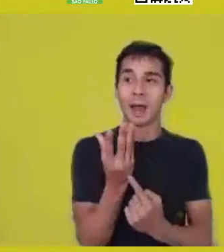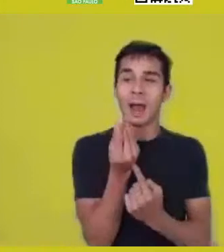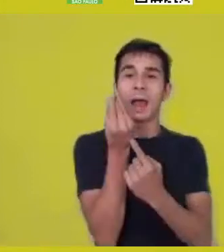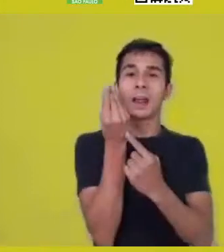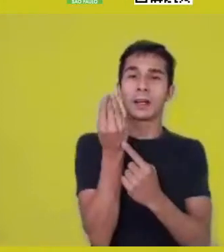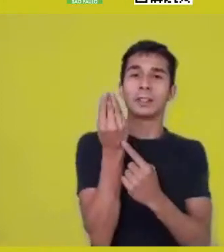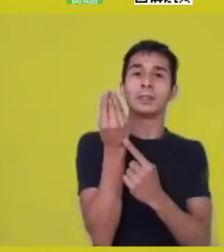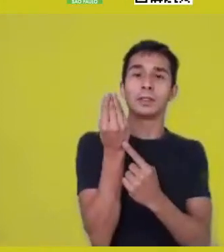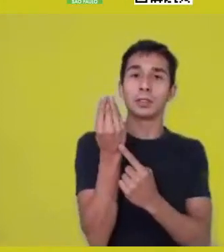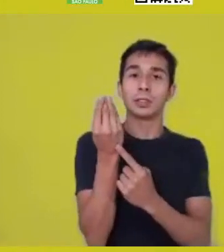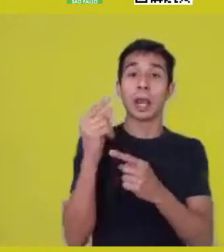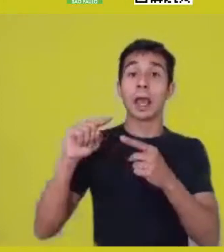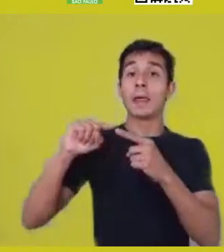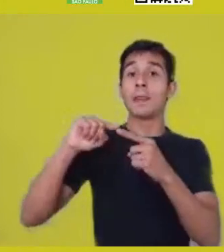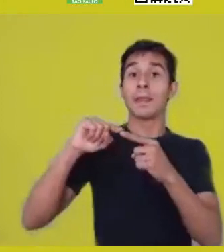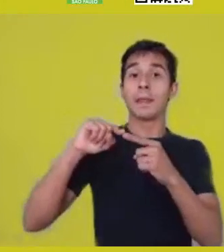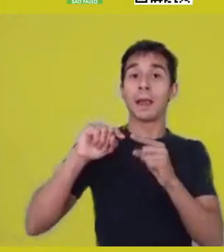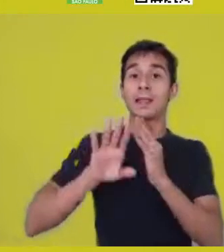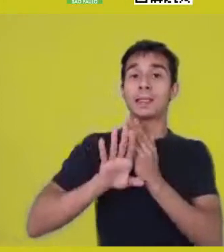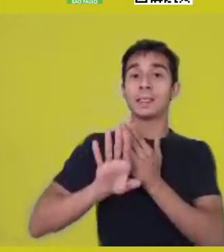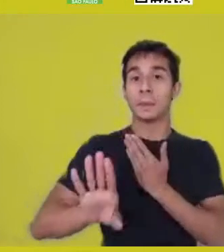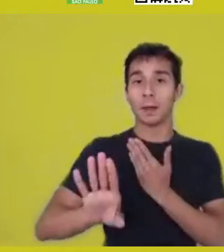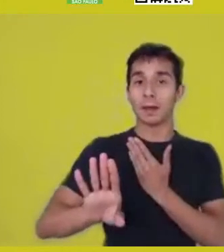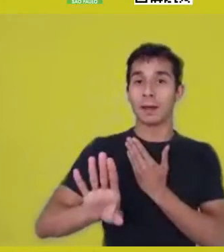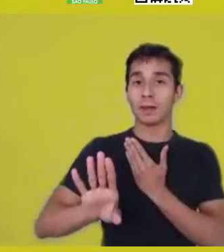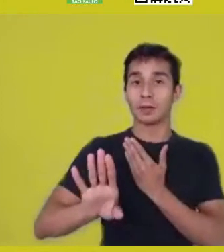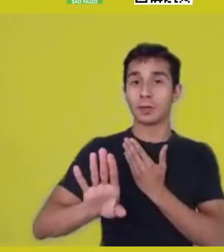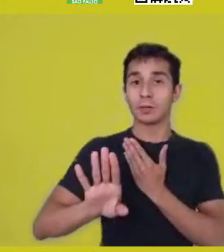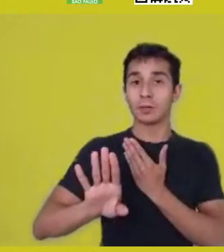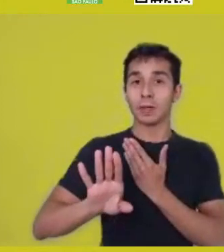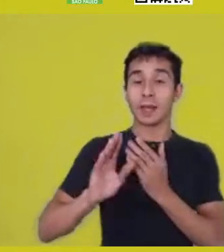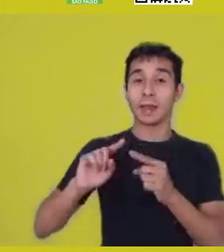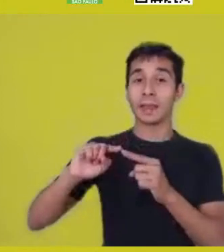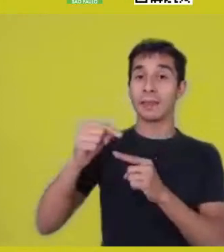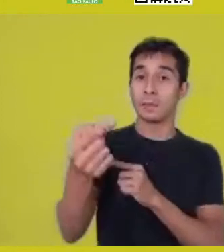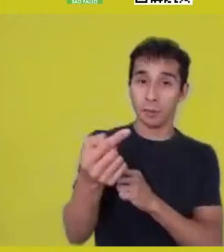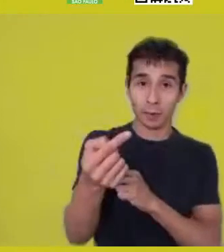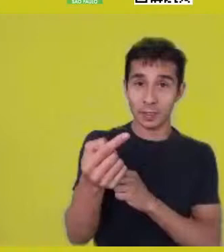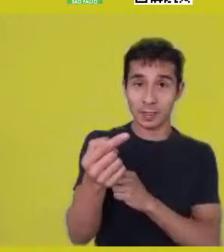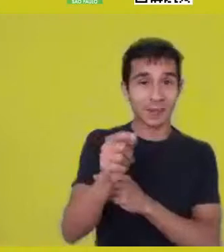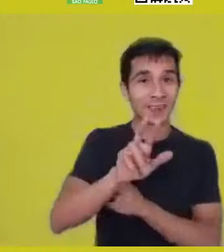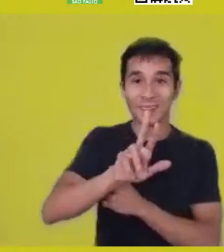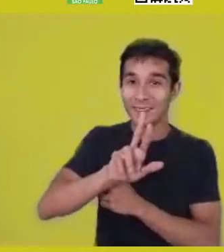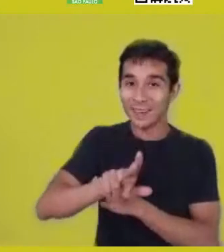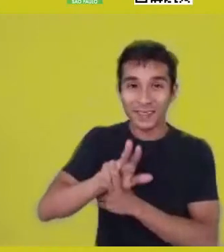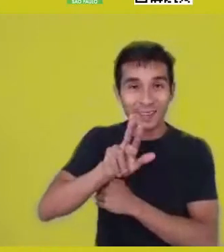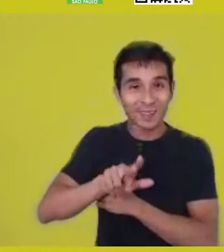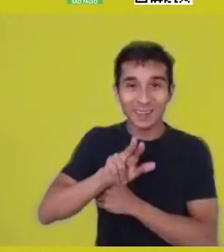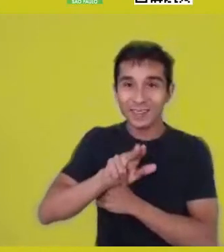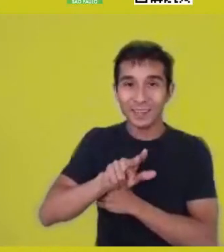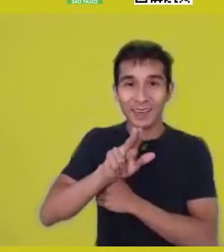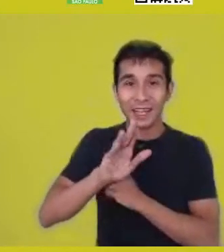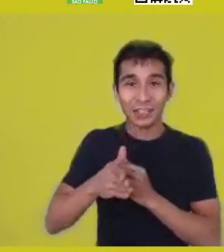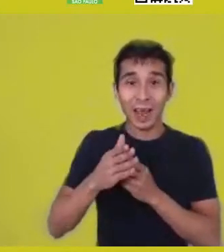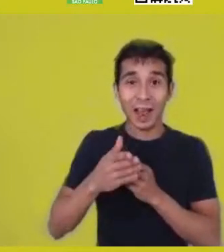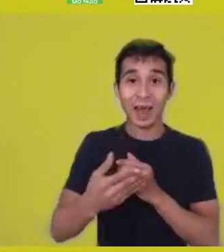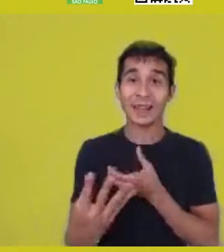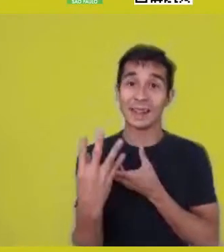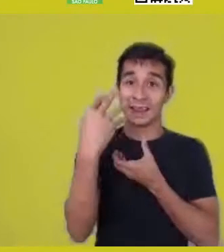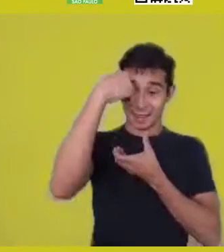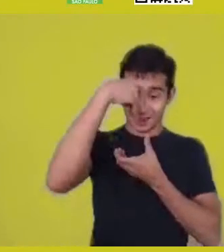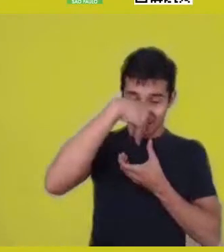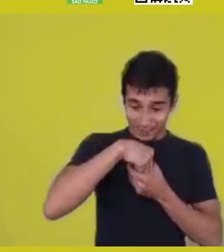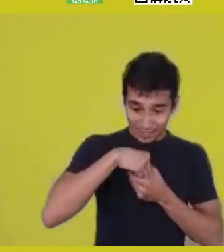Aesthetics is... is part of ontology itself and ethics itself.